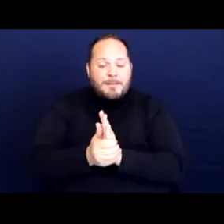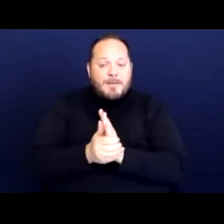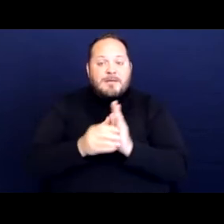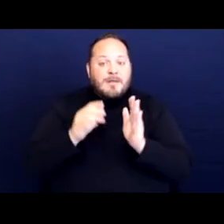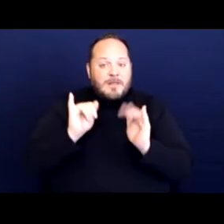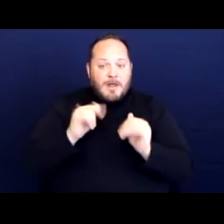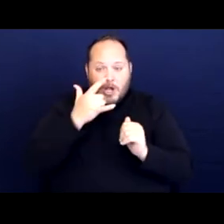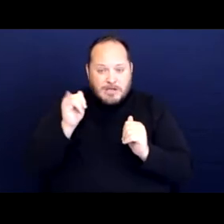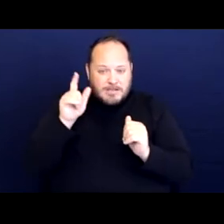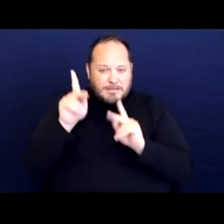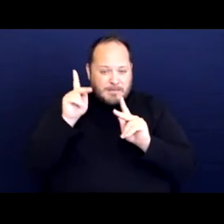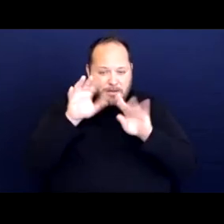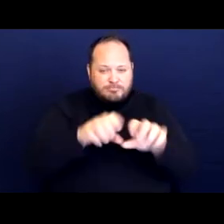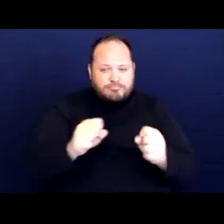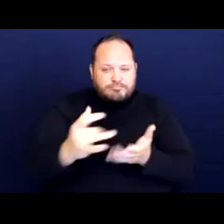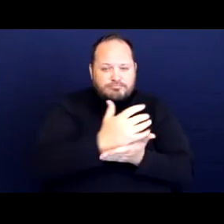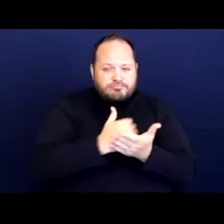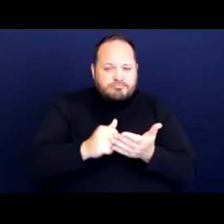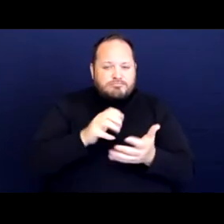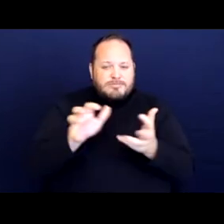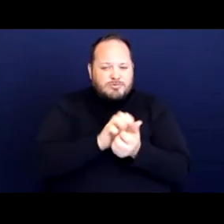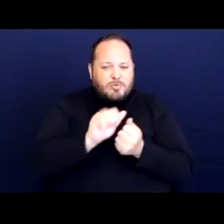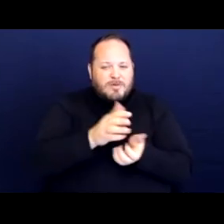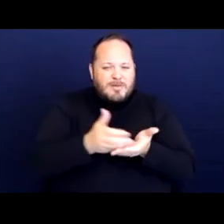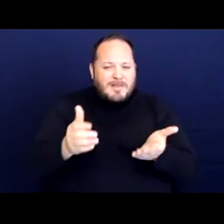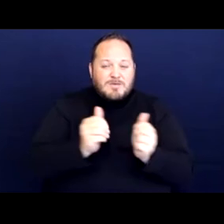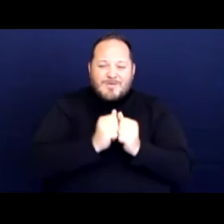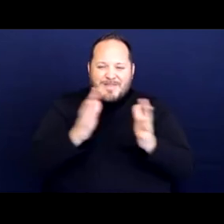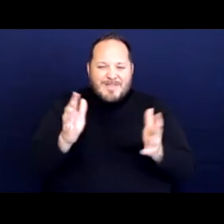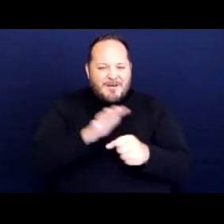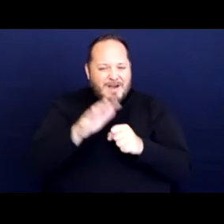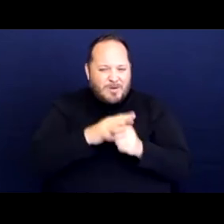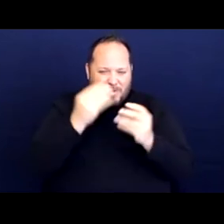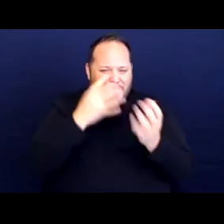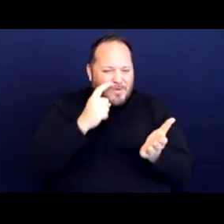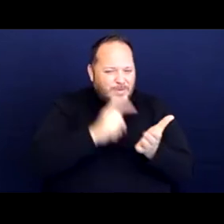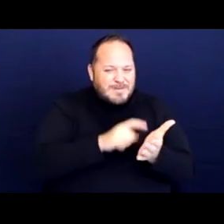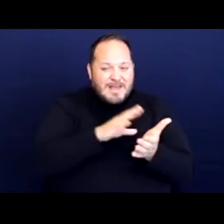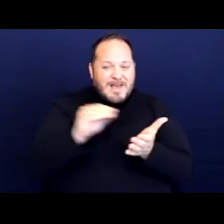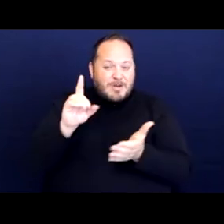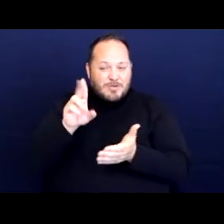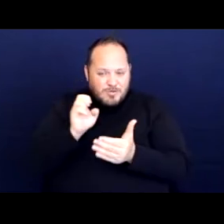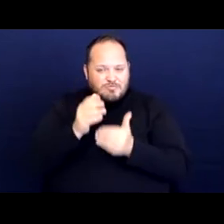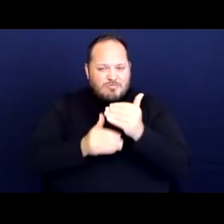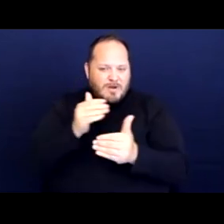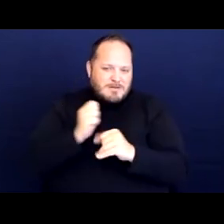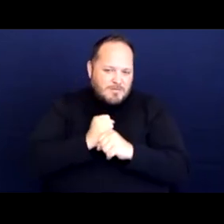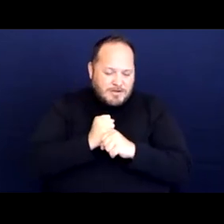without adequate notice and other due process protections. This is not an exhaustive list.